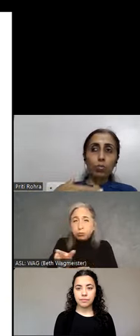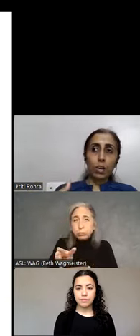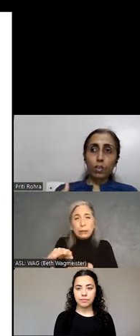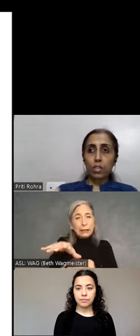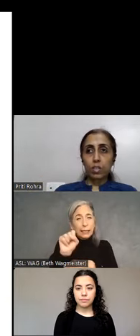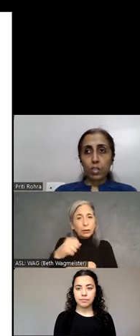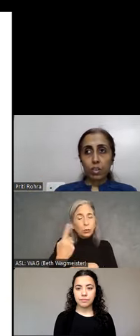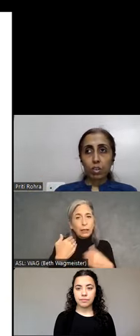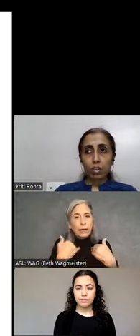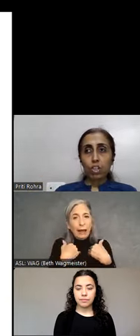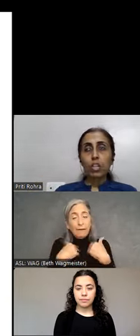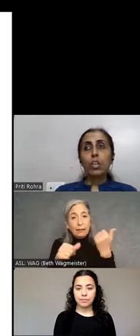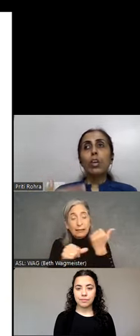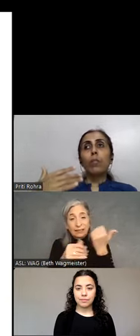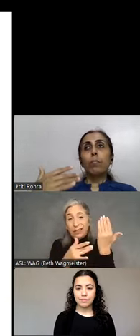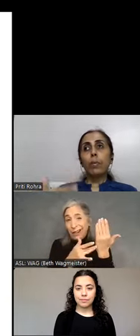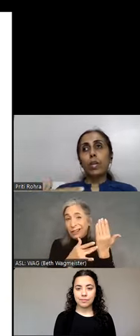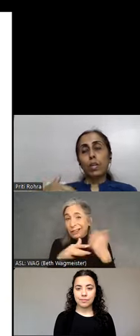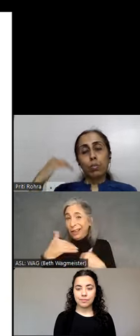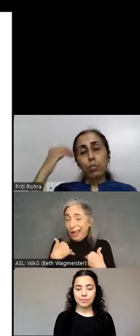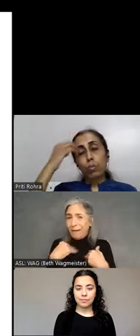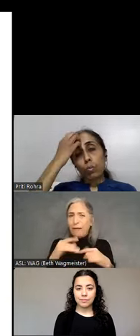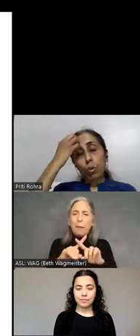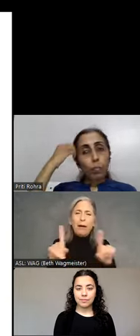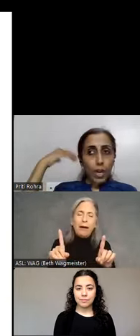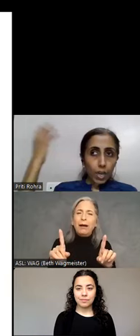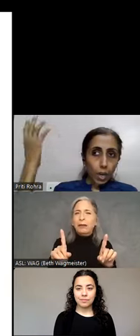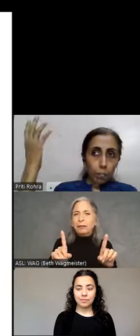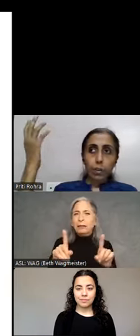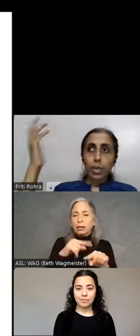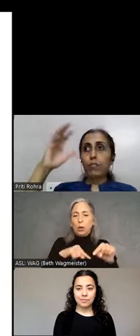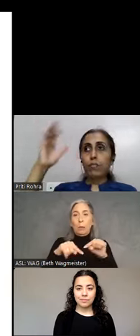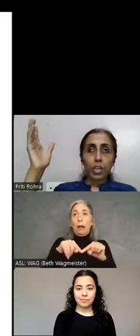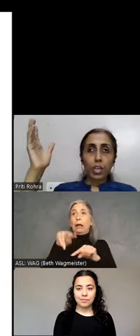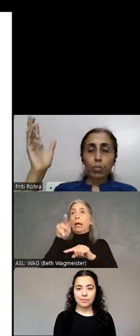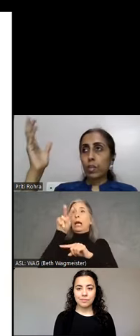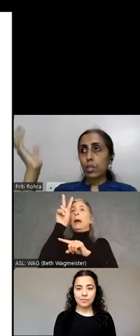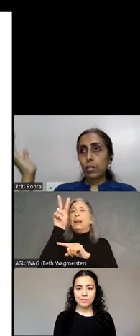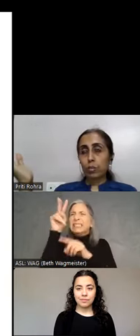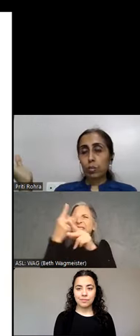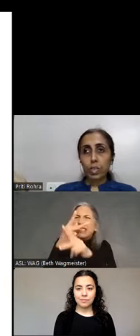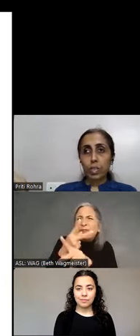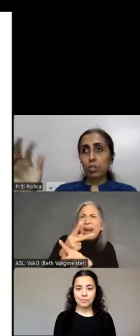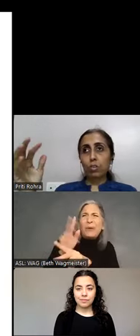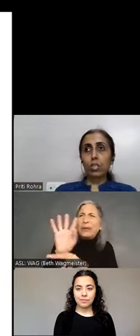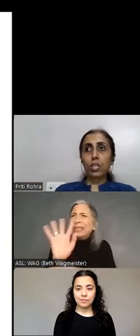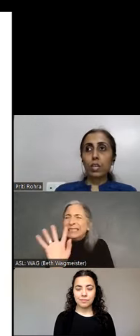have an assistive technology but to go back up and figure out where it is, it's at a standard